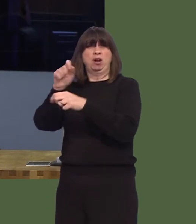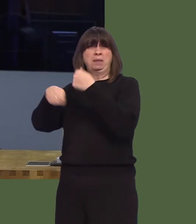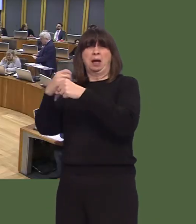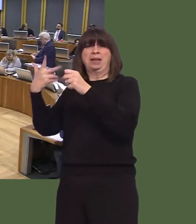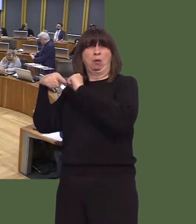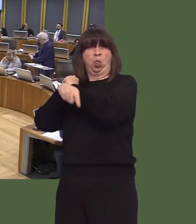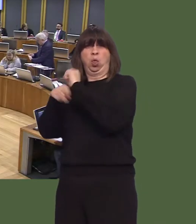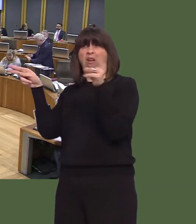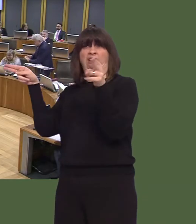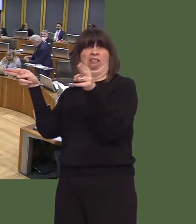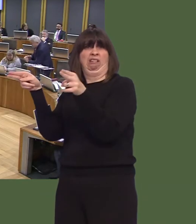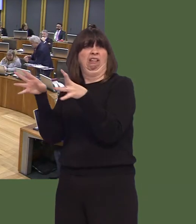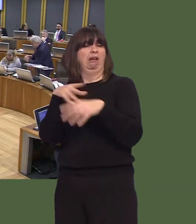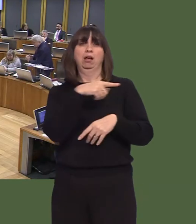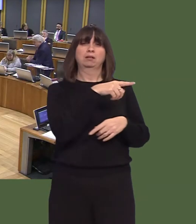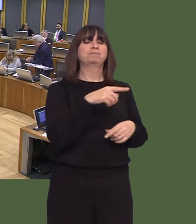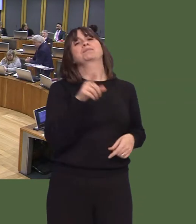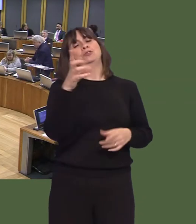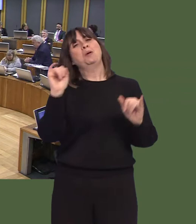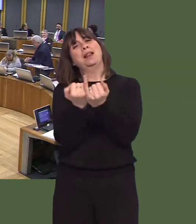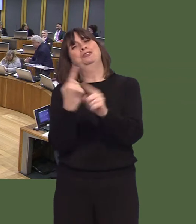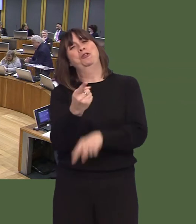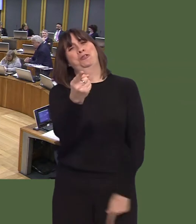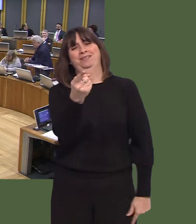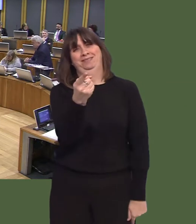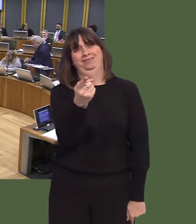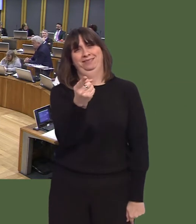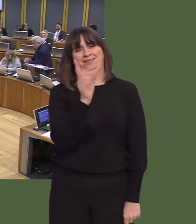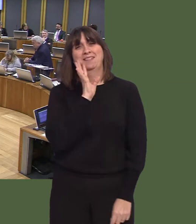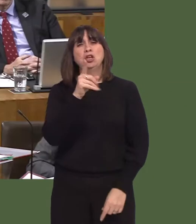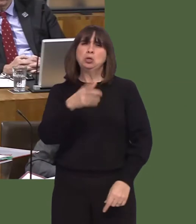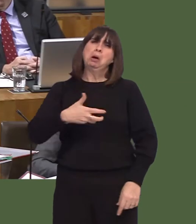Carwyn Jones AM: Well, the thing is, he contradicts himself now, because he complains about a